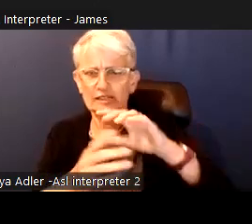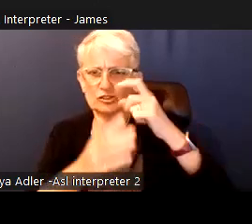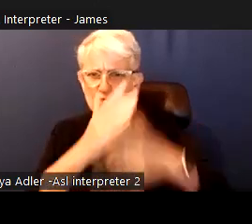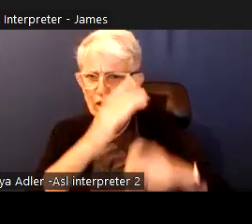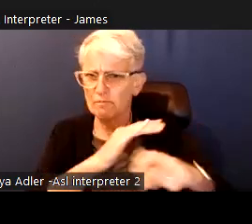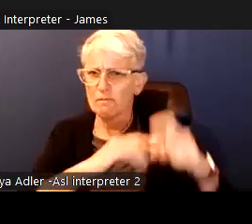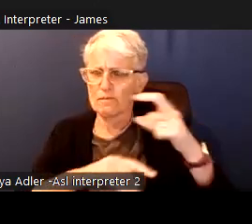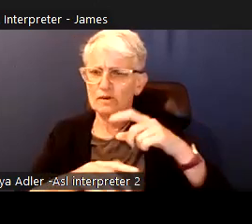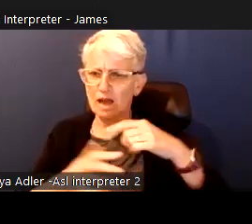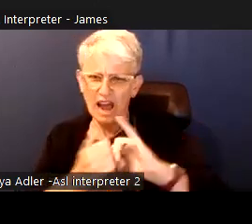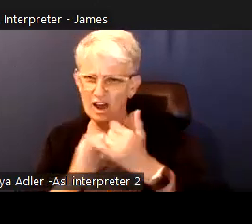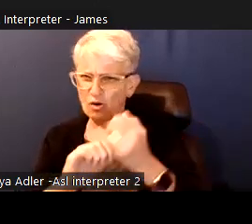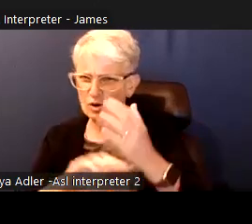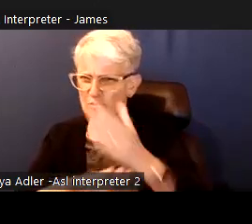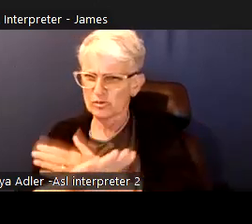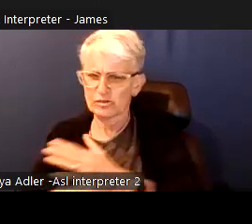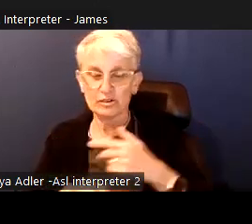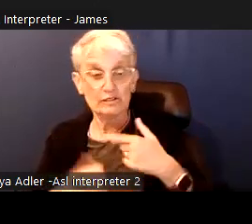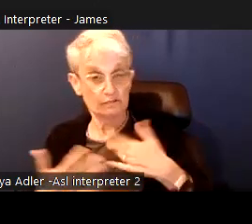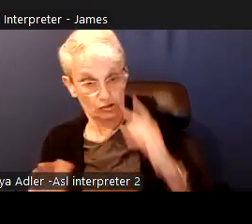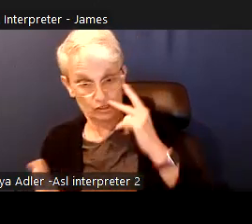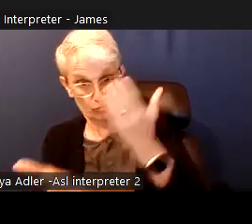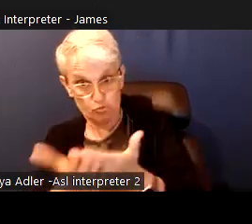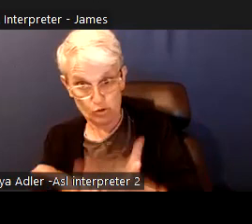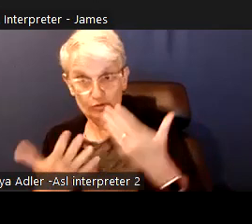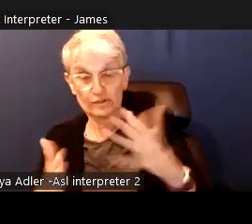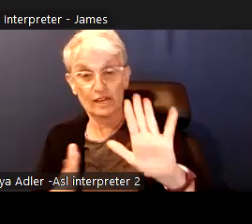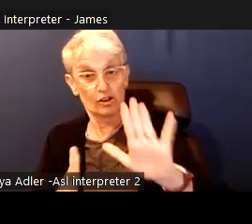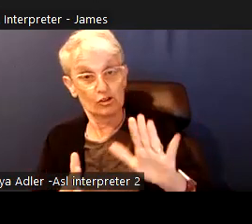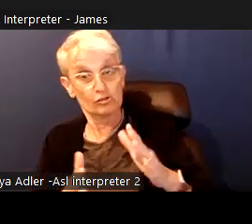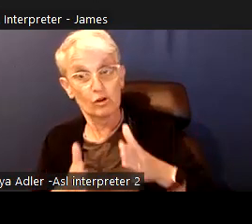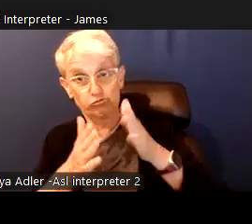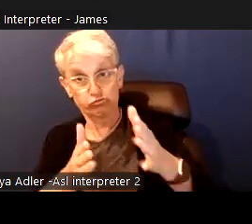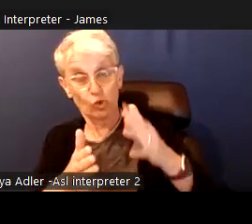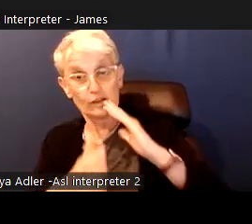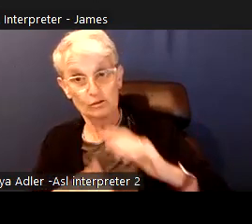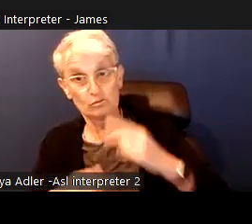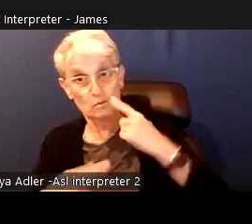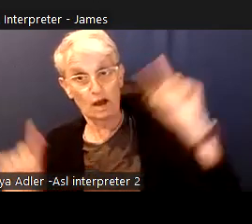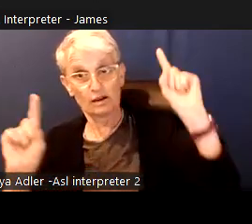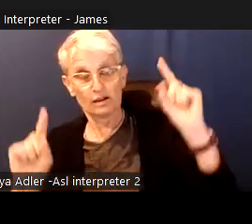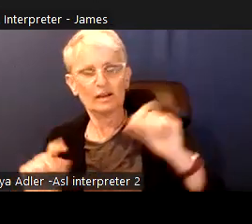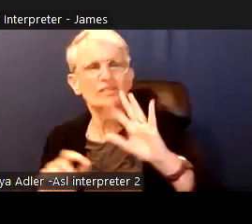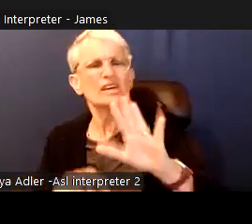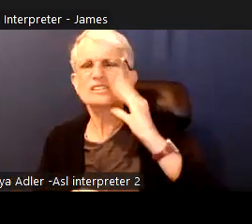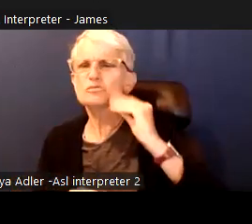Impacts of the climate crisis and the failing transit system are borne by those that have the least power.